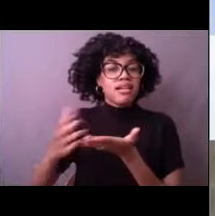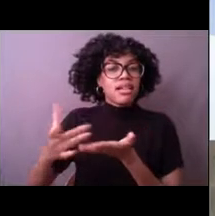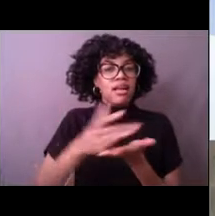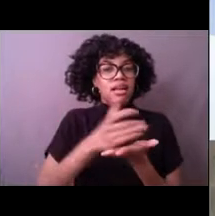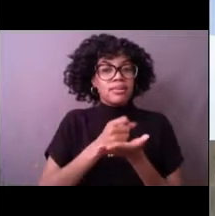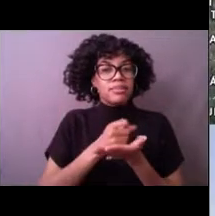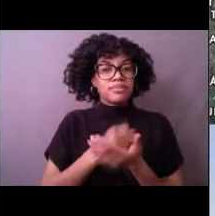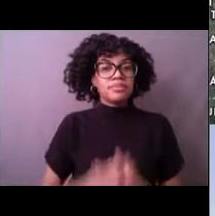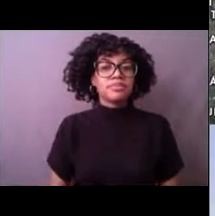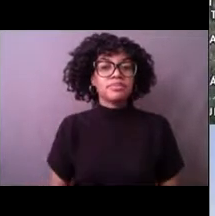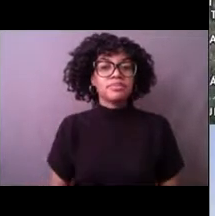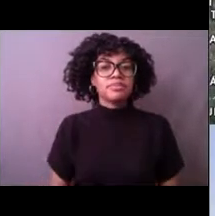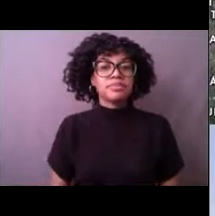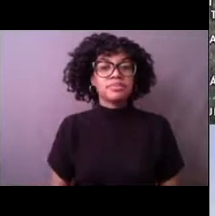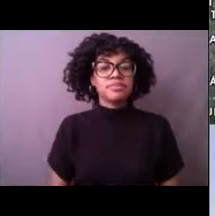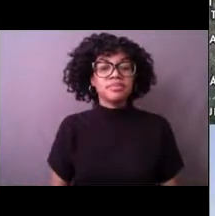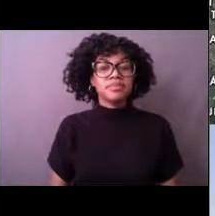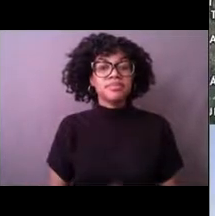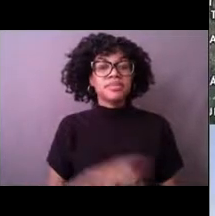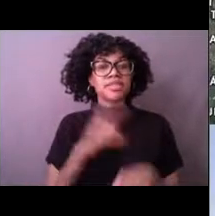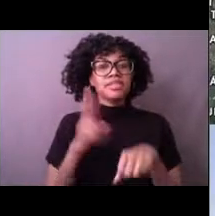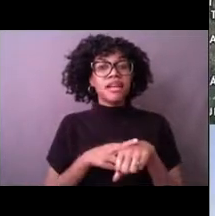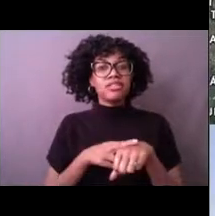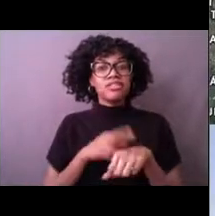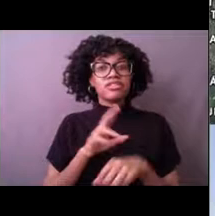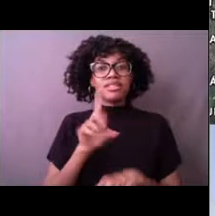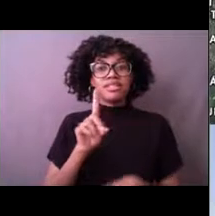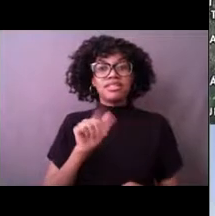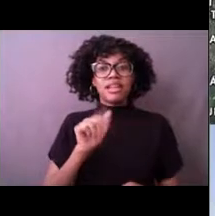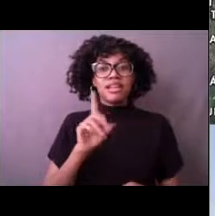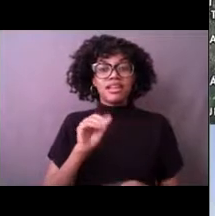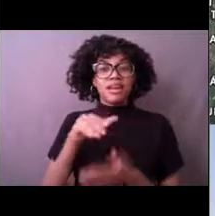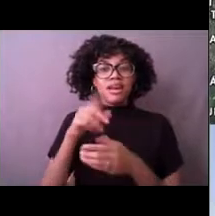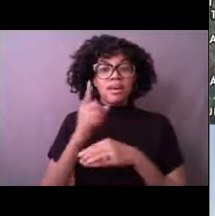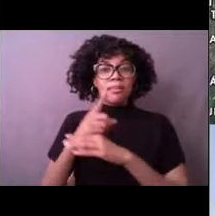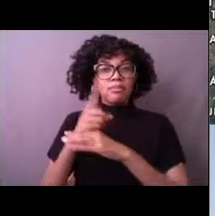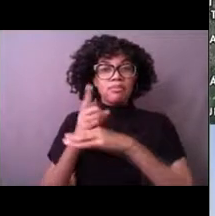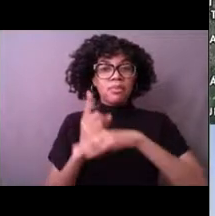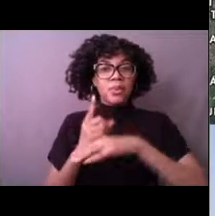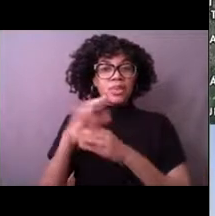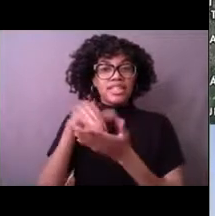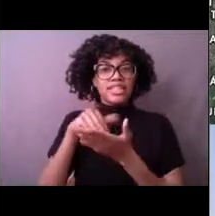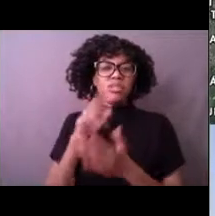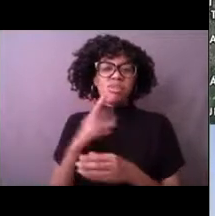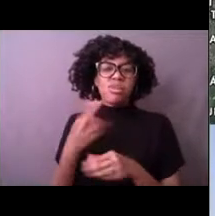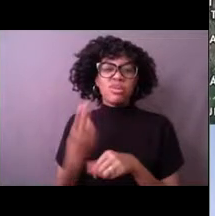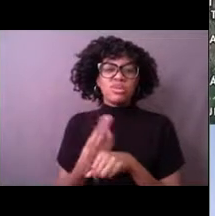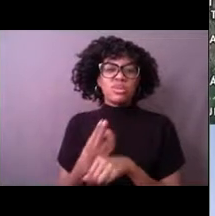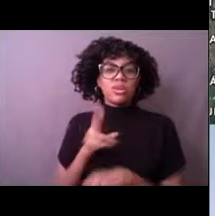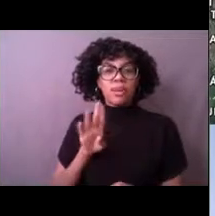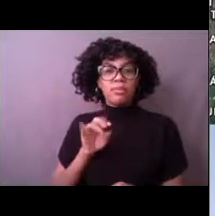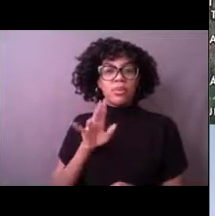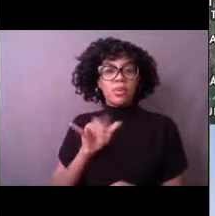The National Data Buoy Center, or you may hear me say the Buoy Center for short, we're located at Stennis, Mississippi,